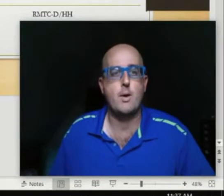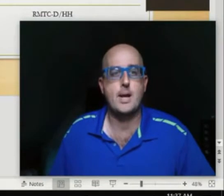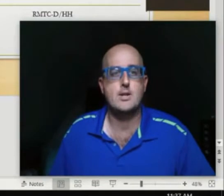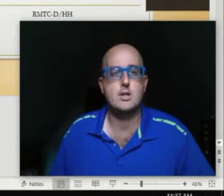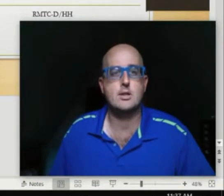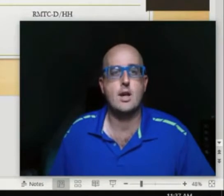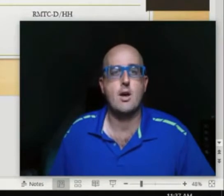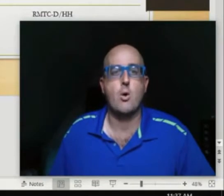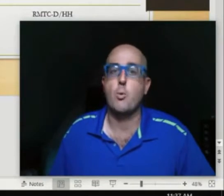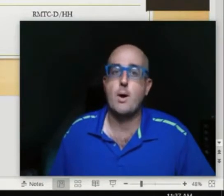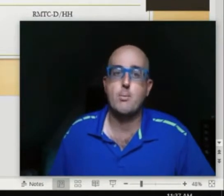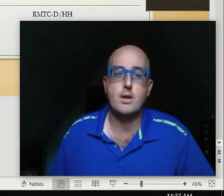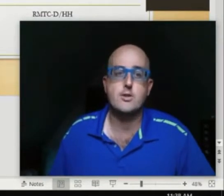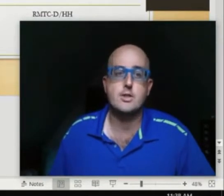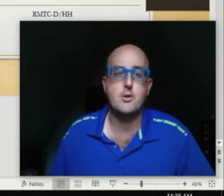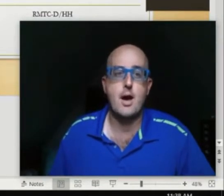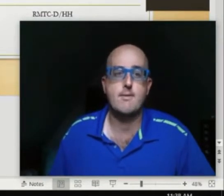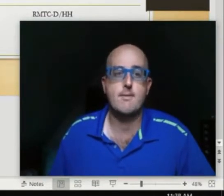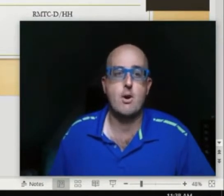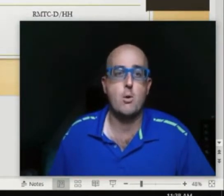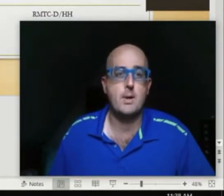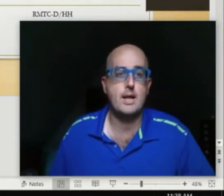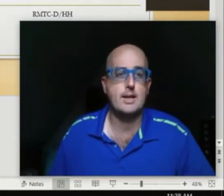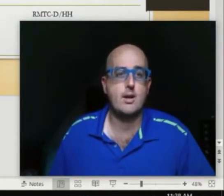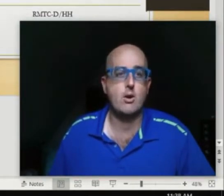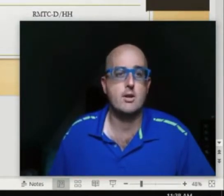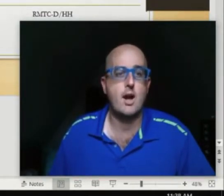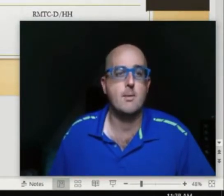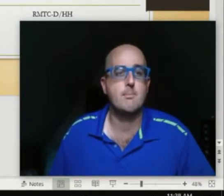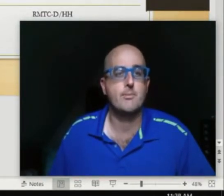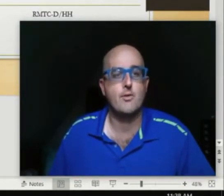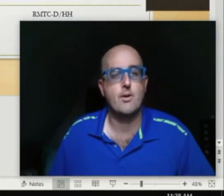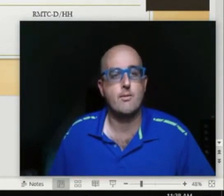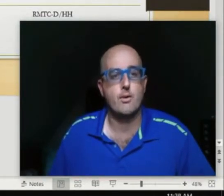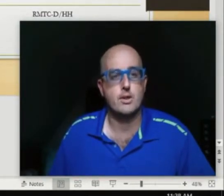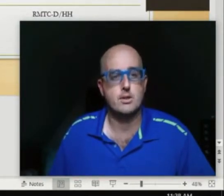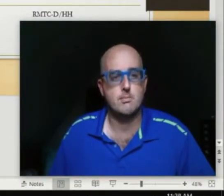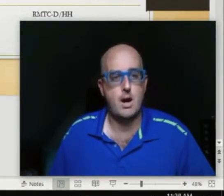pages or web browsers that you have open at that current time. For this model